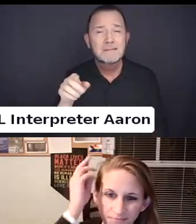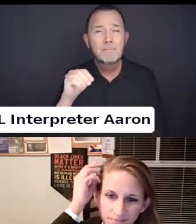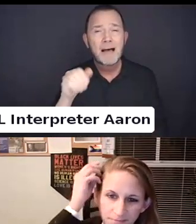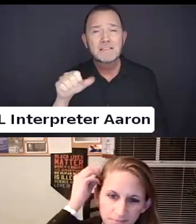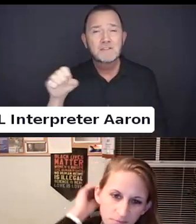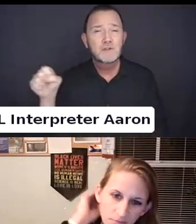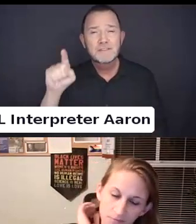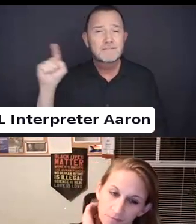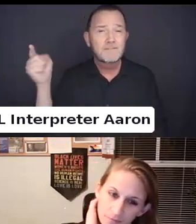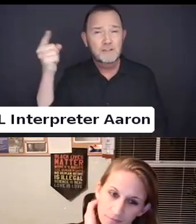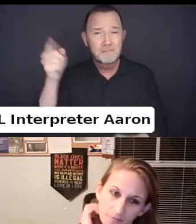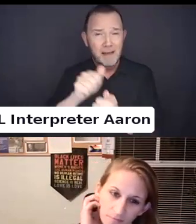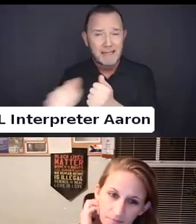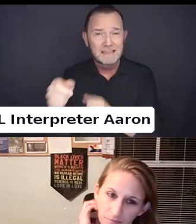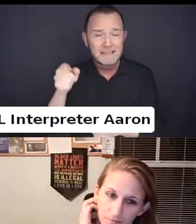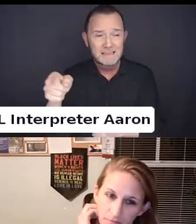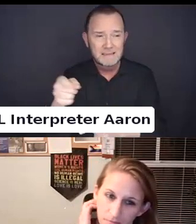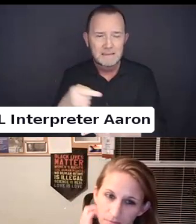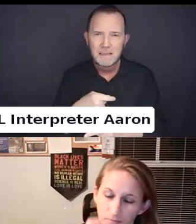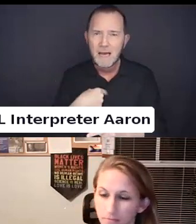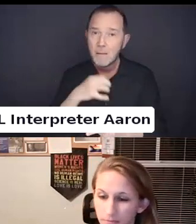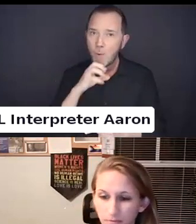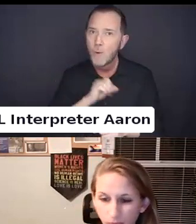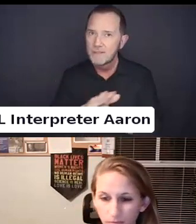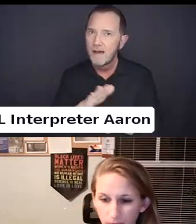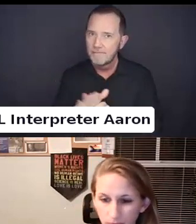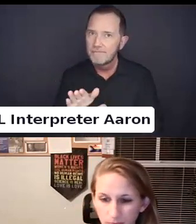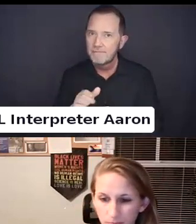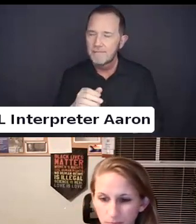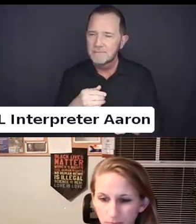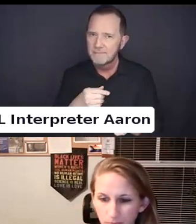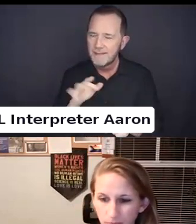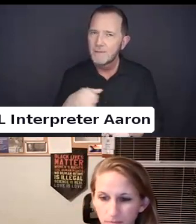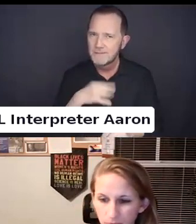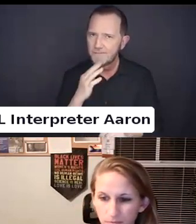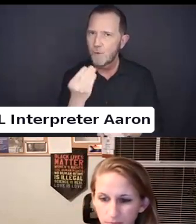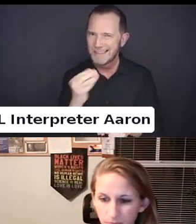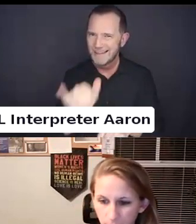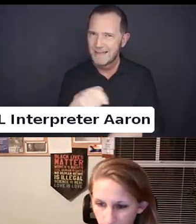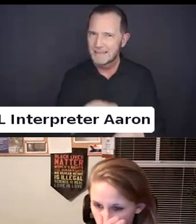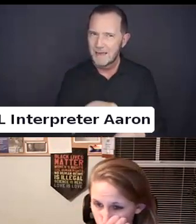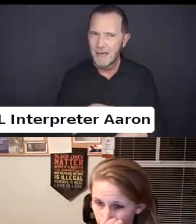I was 14 at the time.